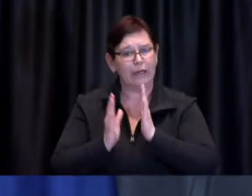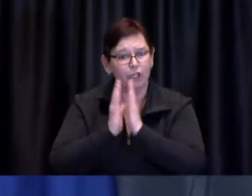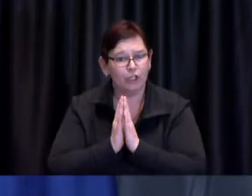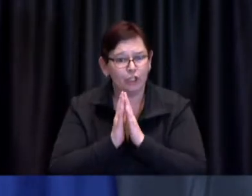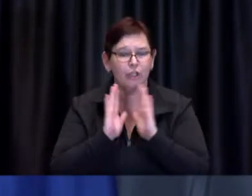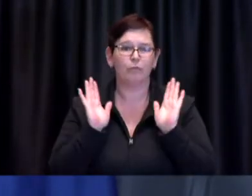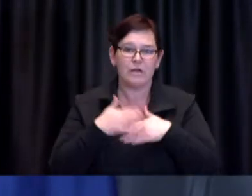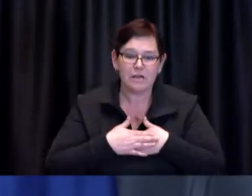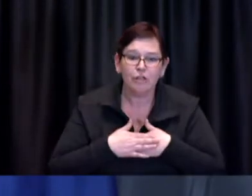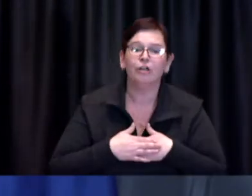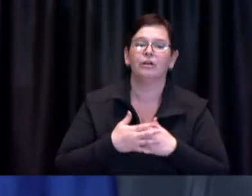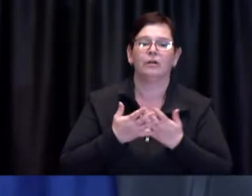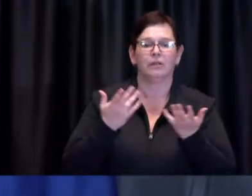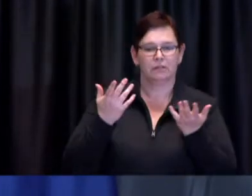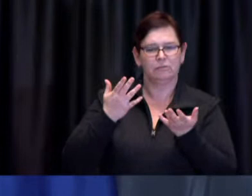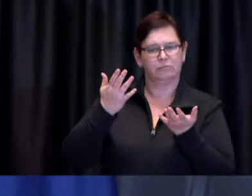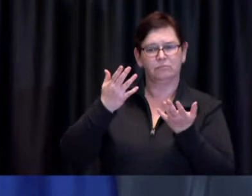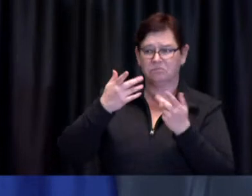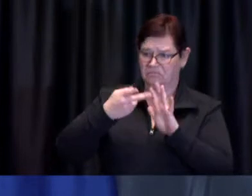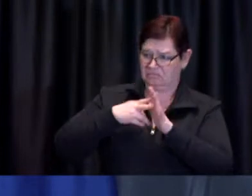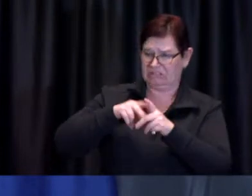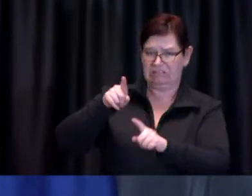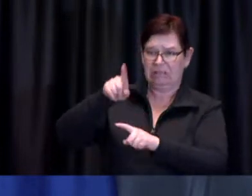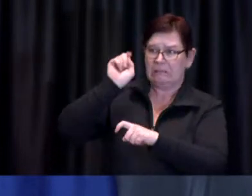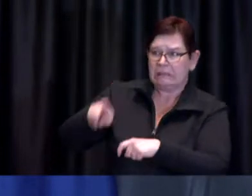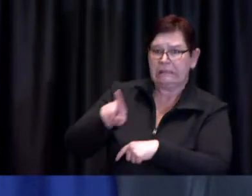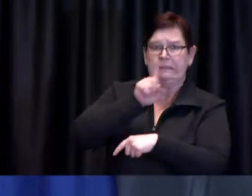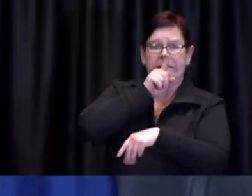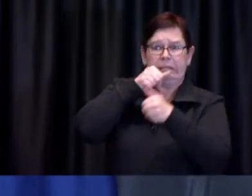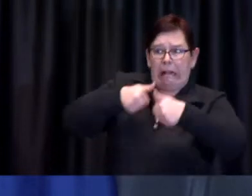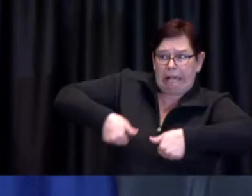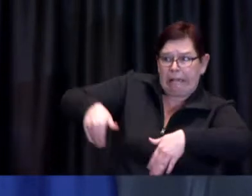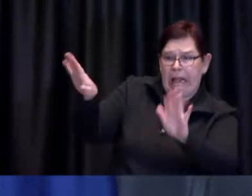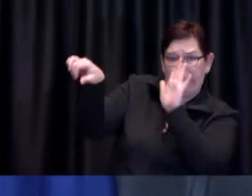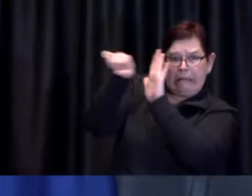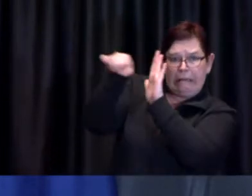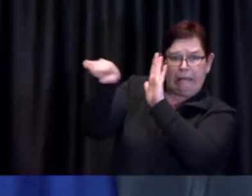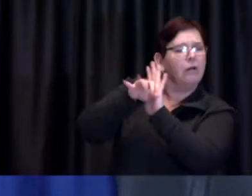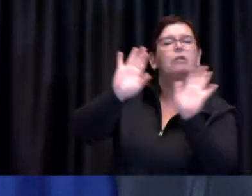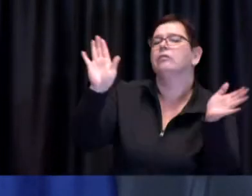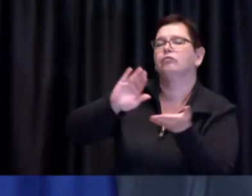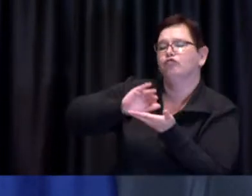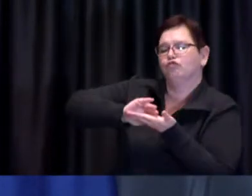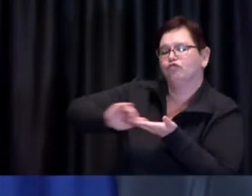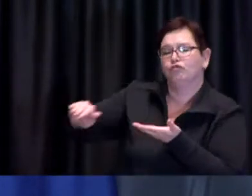Noise complaints submitted to 311 will be handled by the noise team on a case-by-case basis